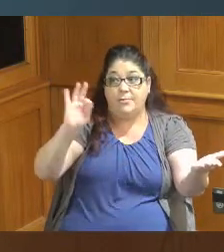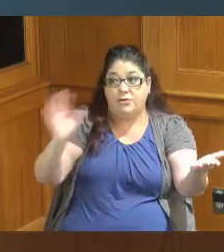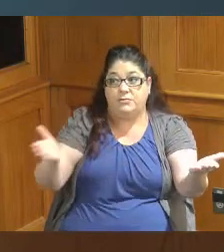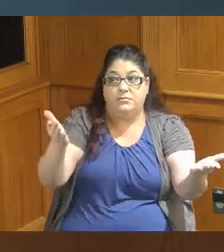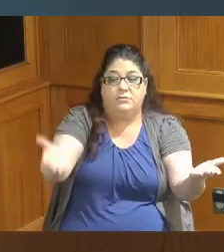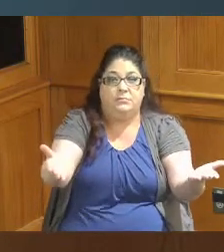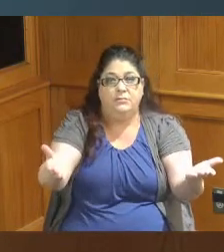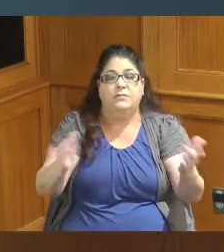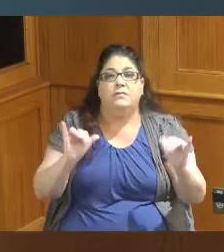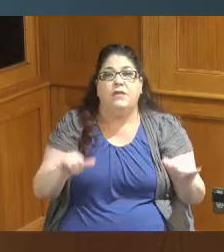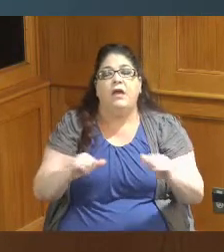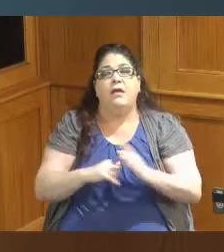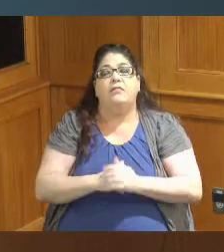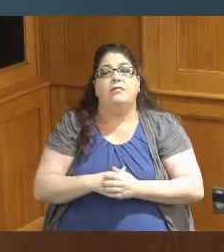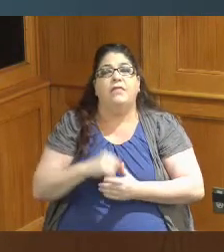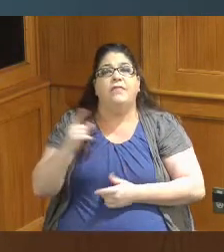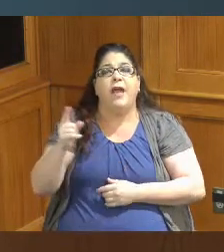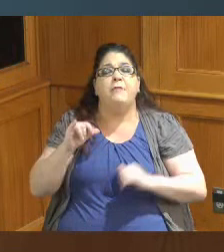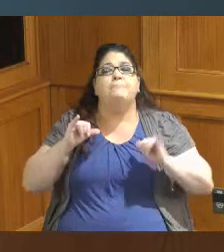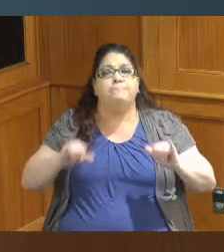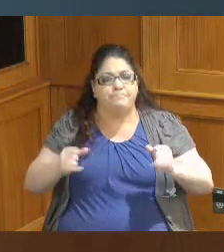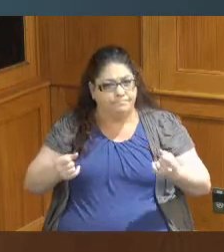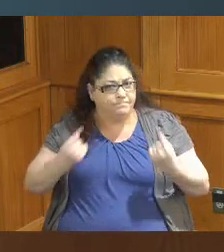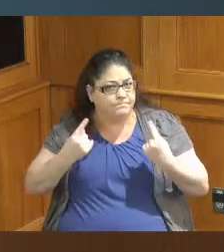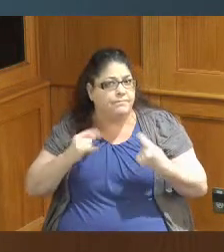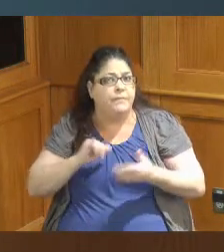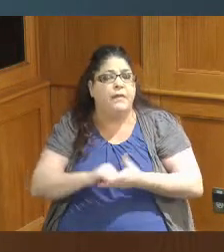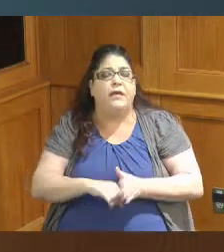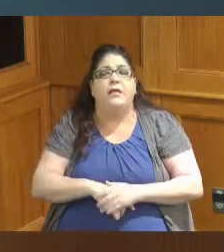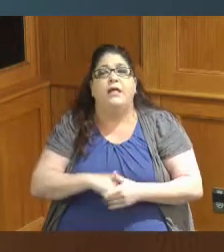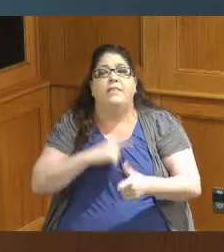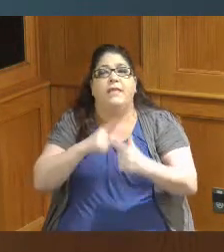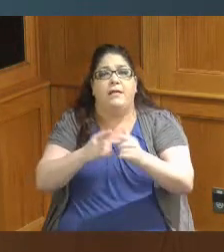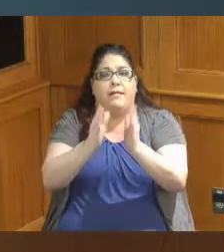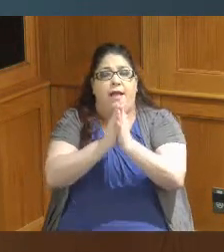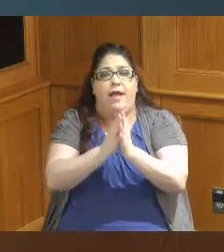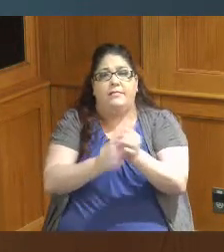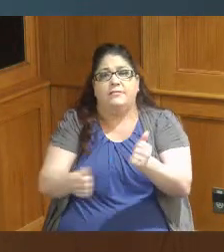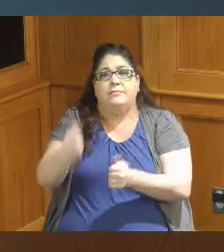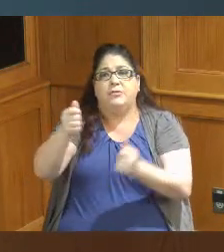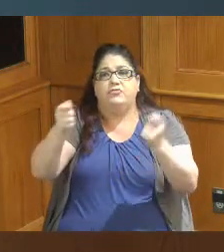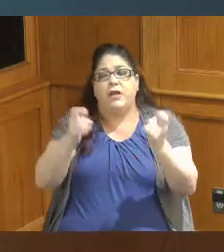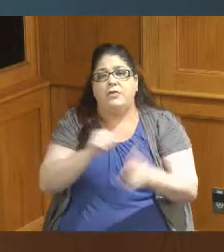seem to have agreed with that and then I asked the Administrator to provide us with a calendar